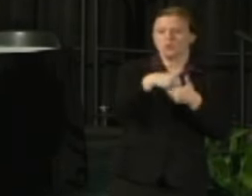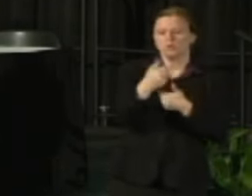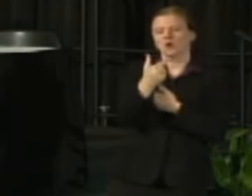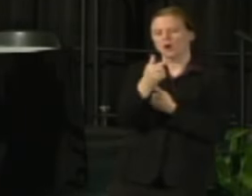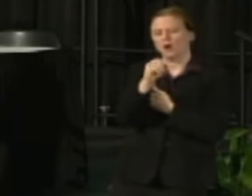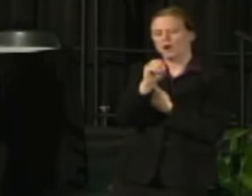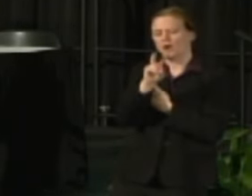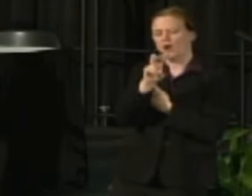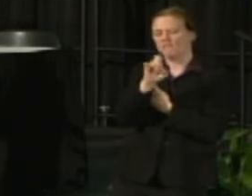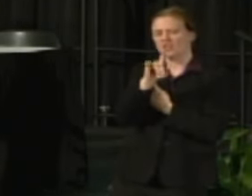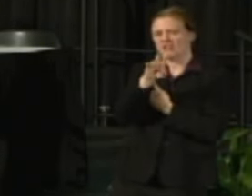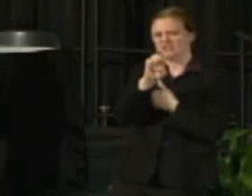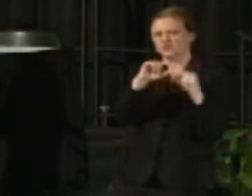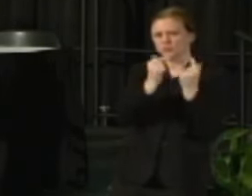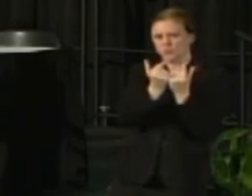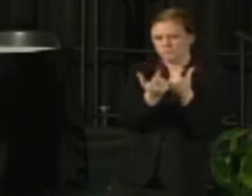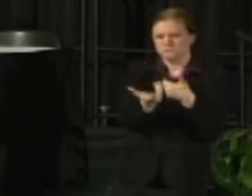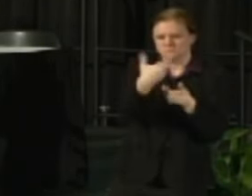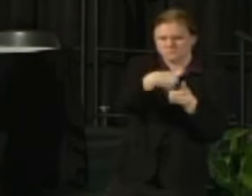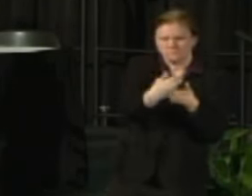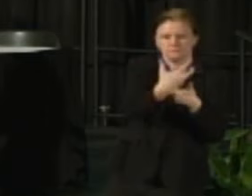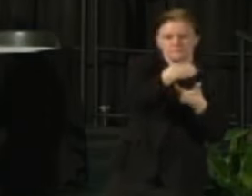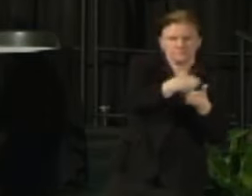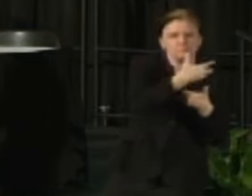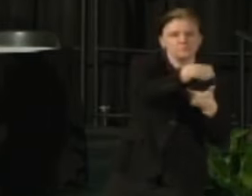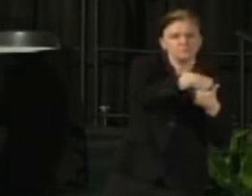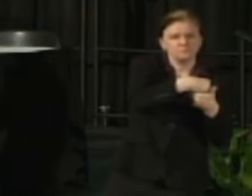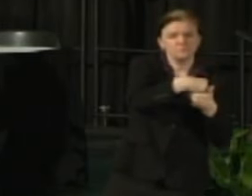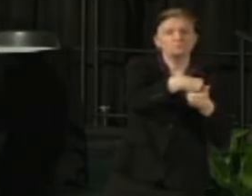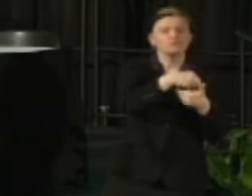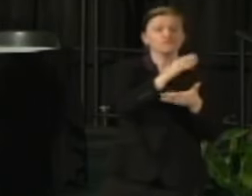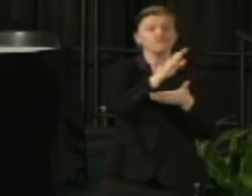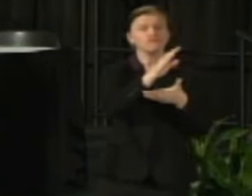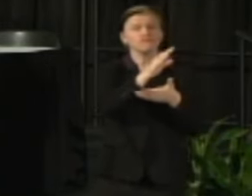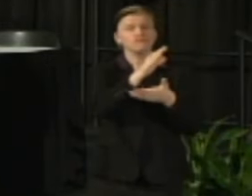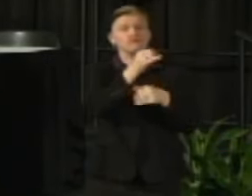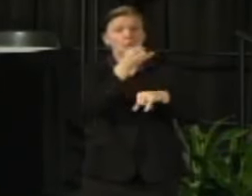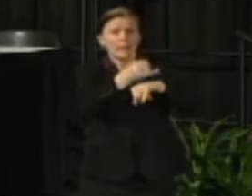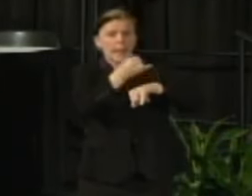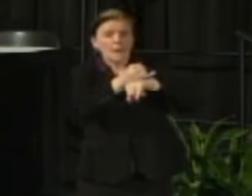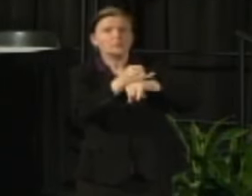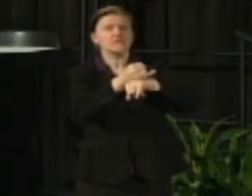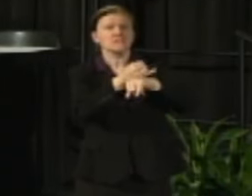We have some of the campus leadership and finance folks that have worked